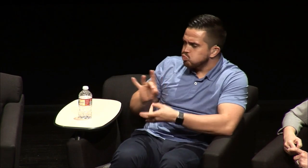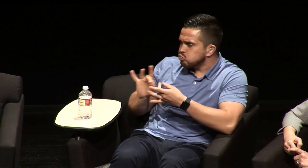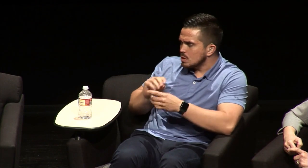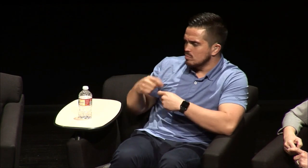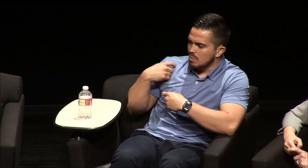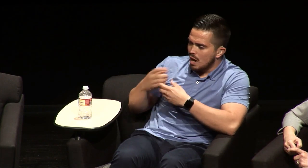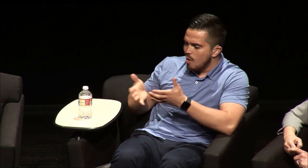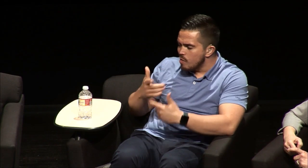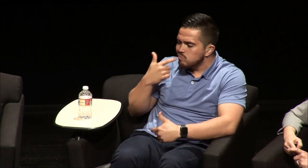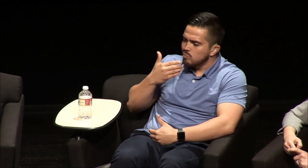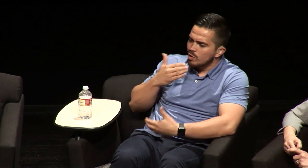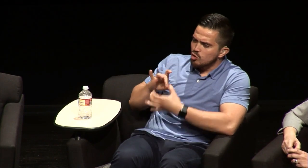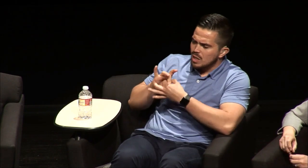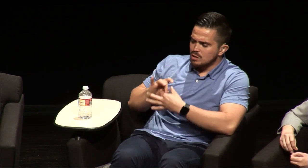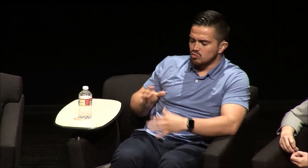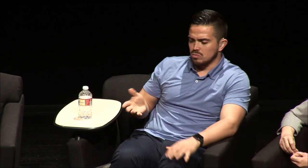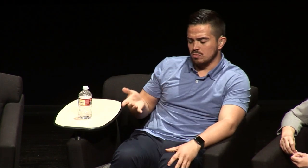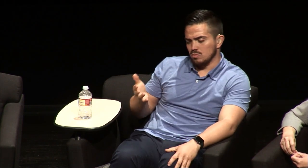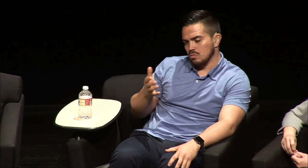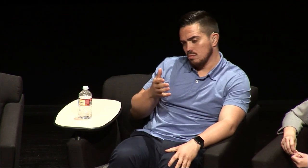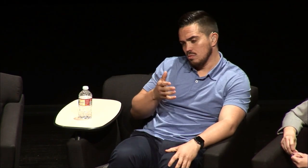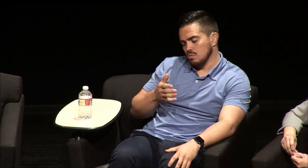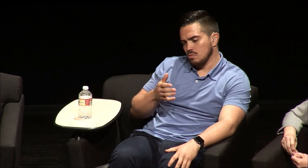one-on-one conversations with me you know in Spanish and try and create a